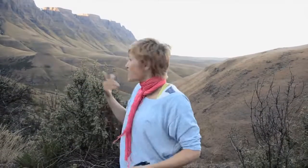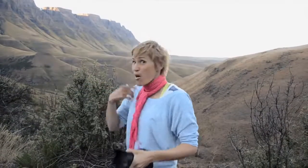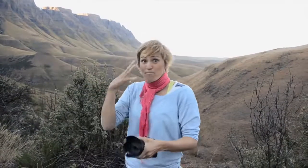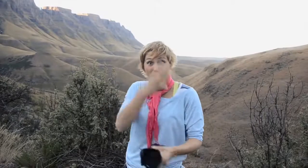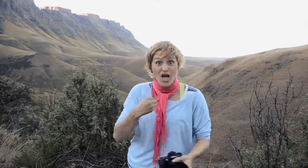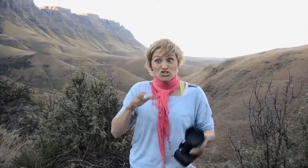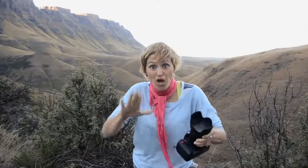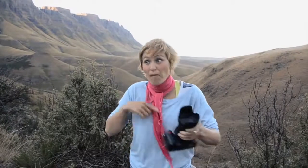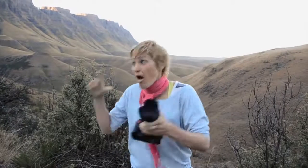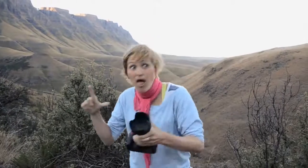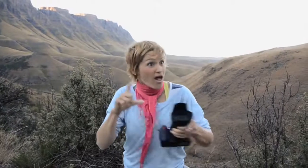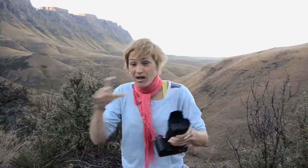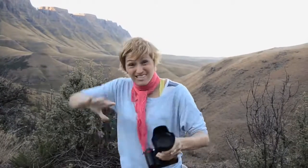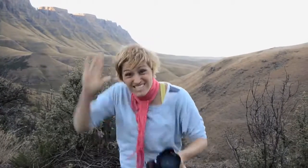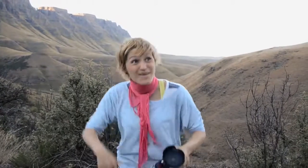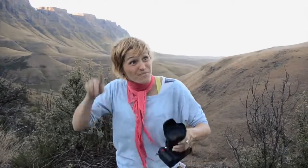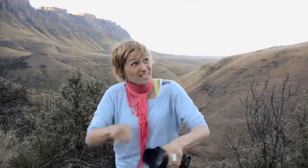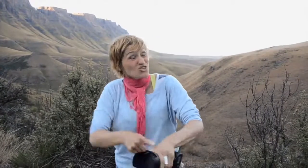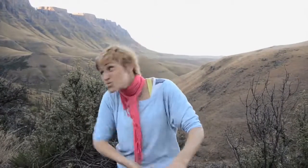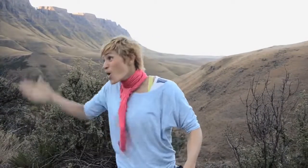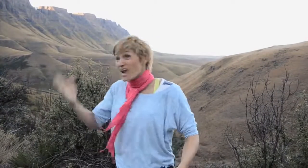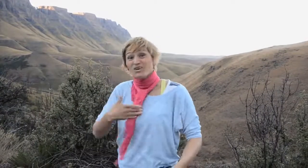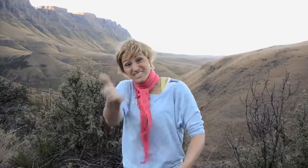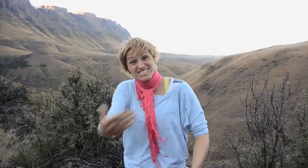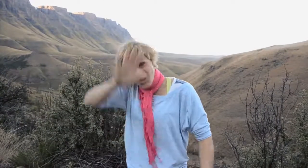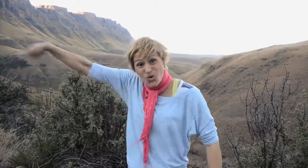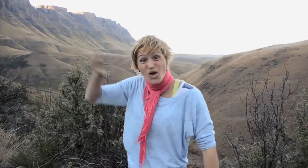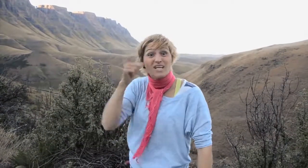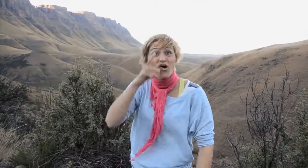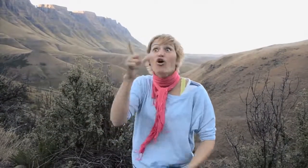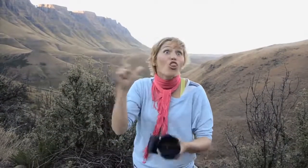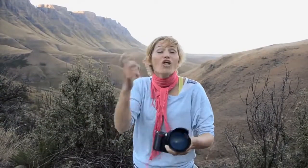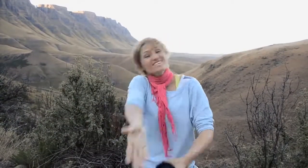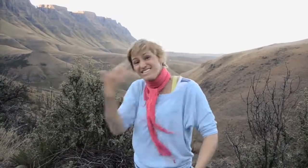It is so beautiful here I cannot stop taking pictures yet we are in a hurry. Darren is taking so many pictures it is slowing us down.